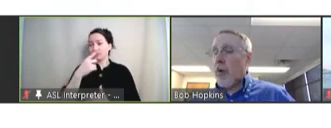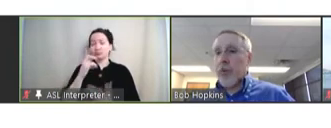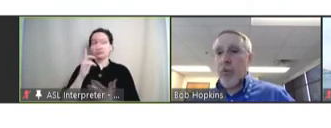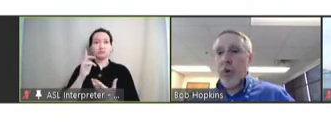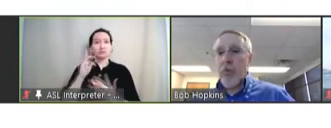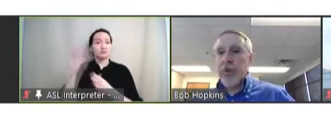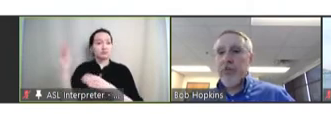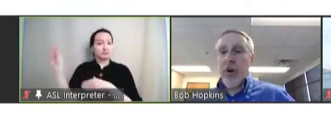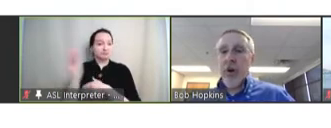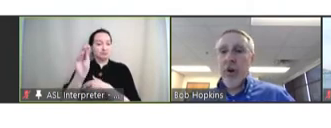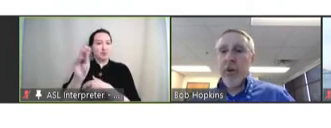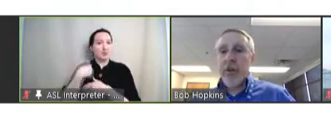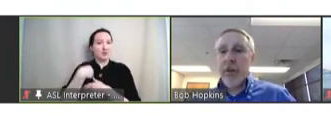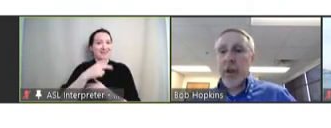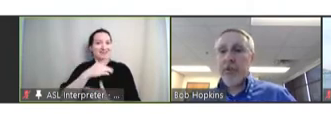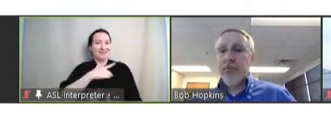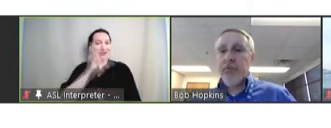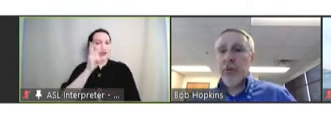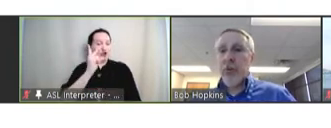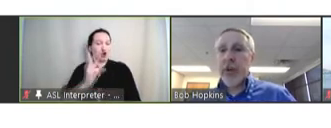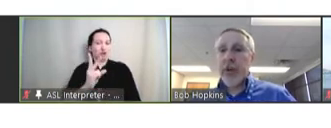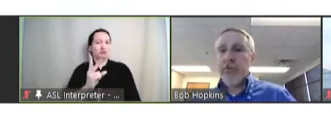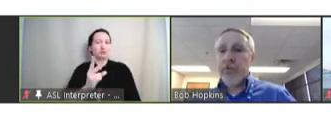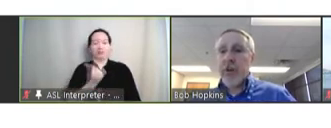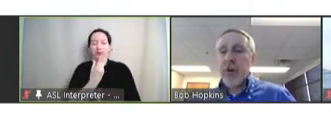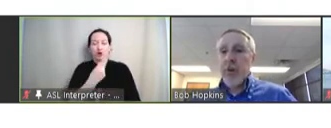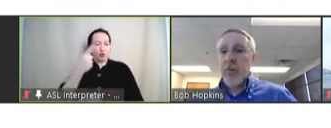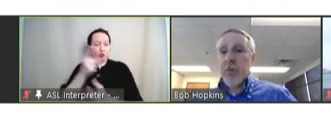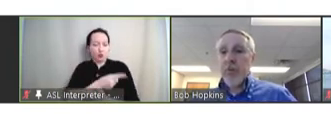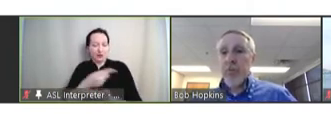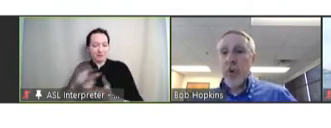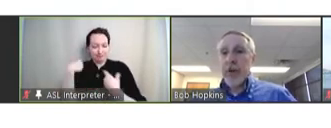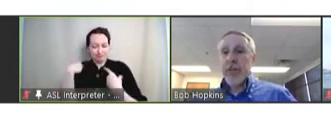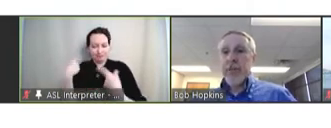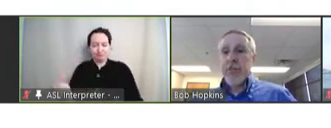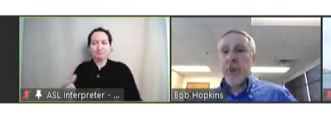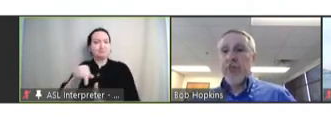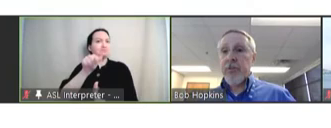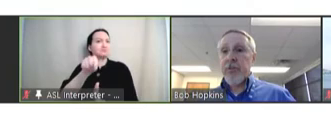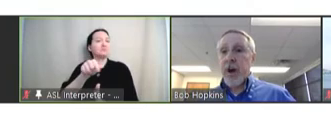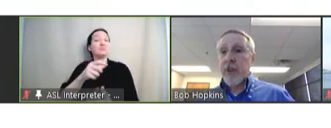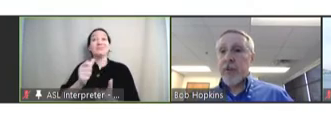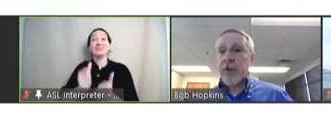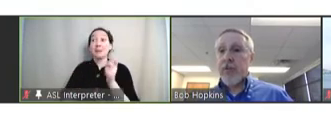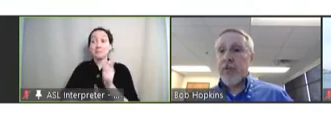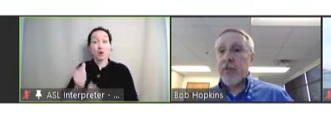with what we saw in the last few weeks when it was pointed out that most of the hospitalizations